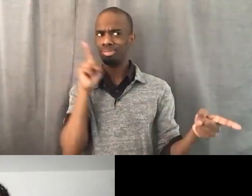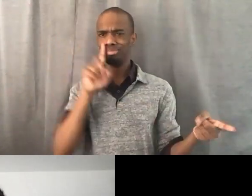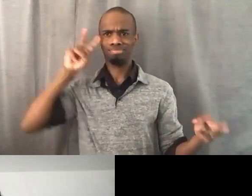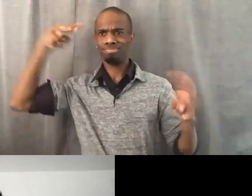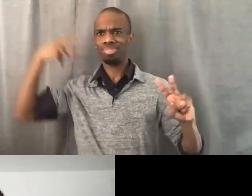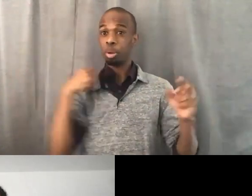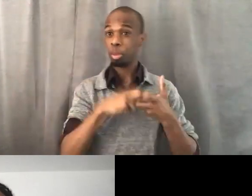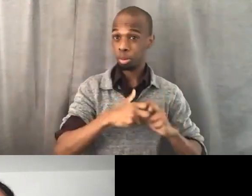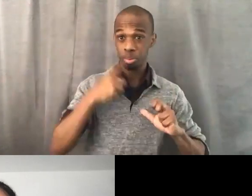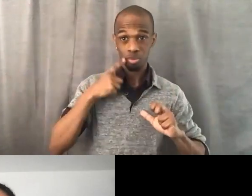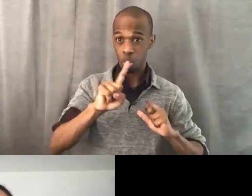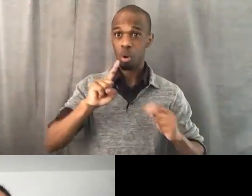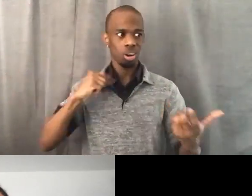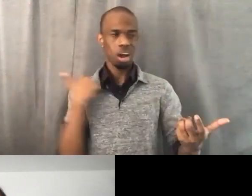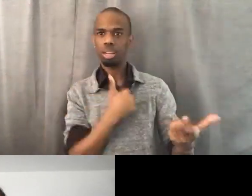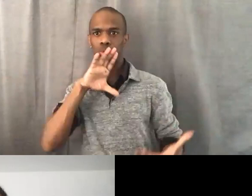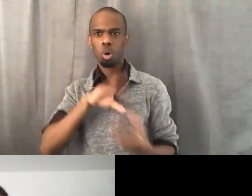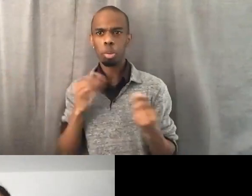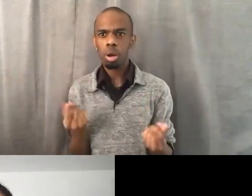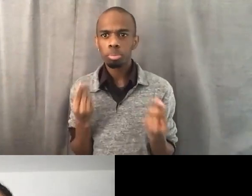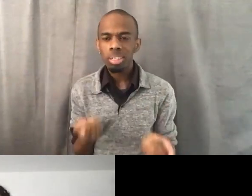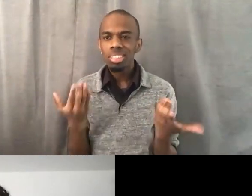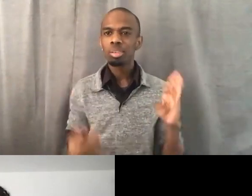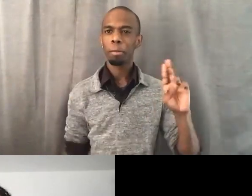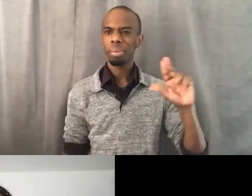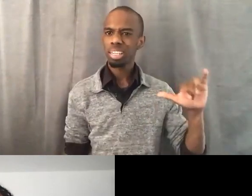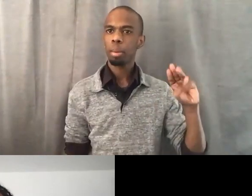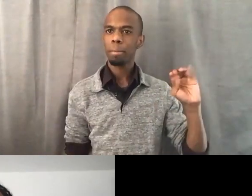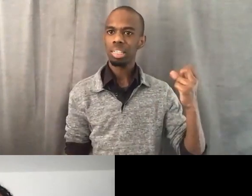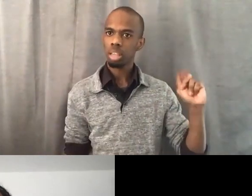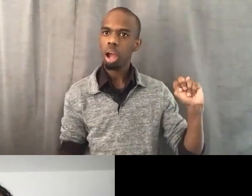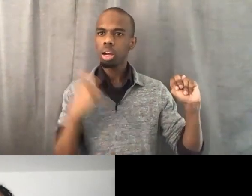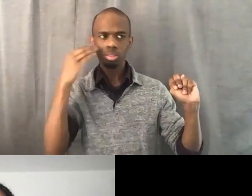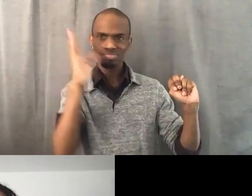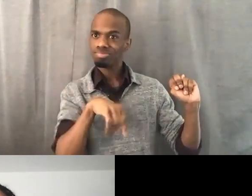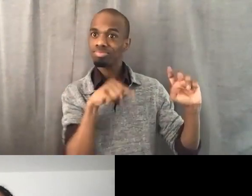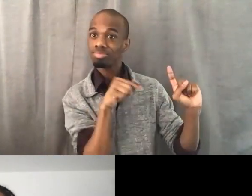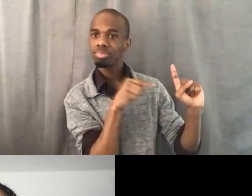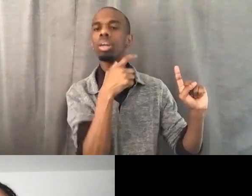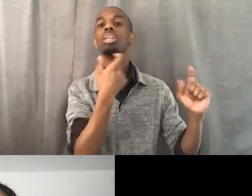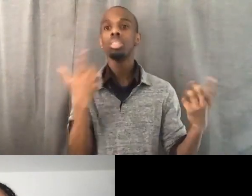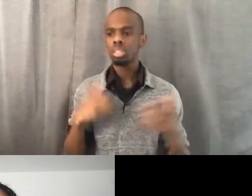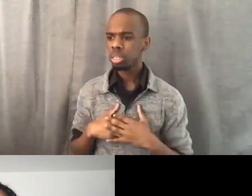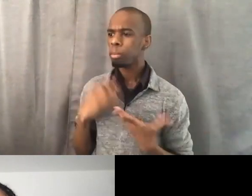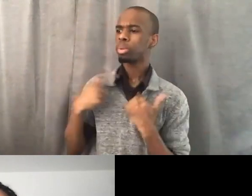and think about how those conflicts, we may not agree with the capitalist system,